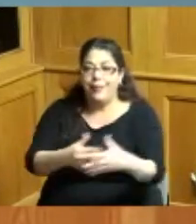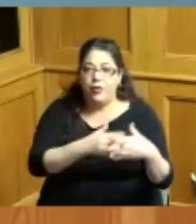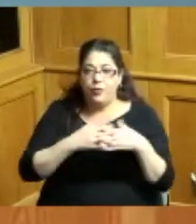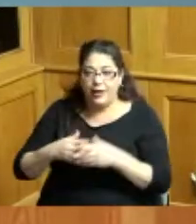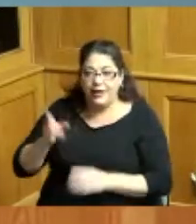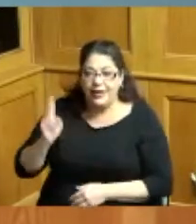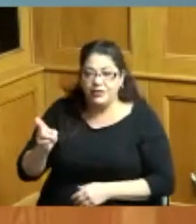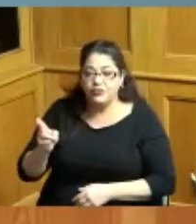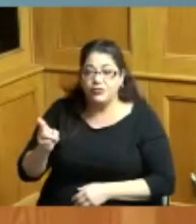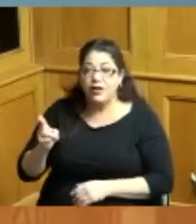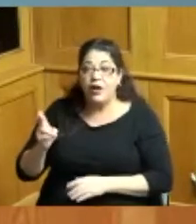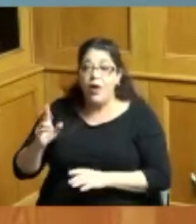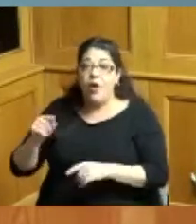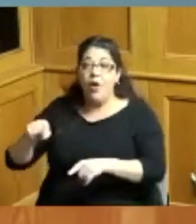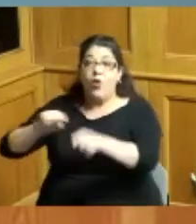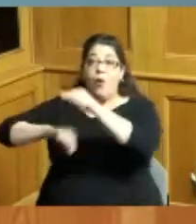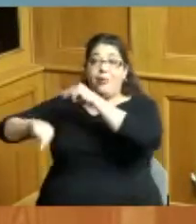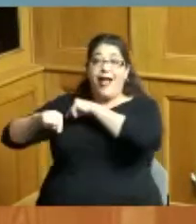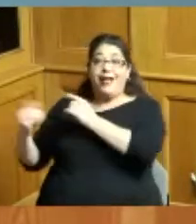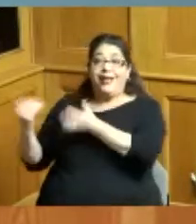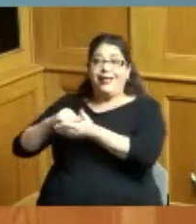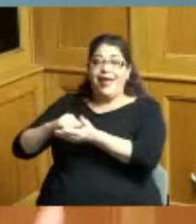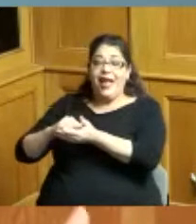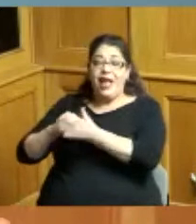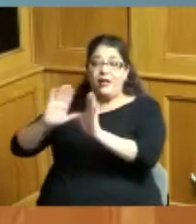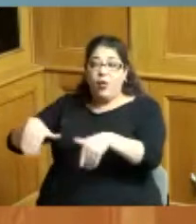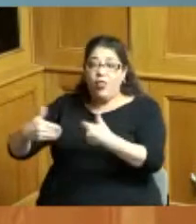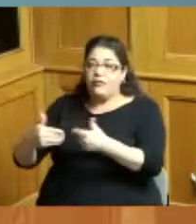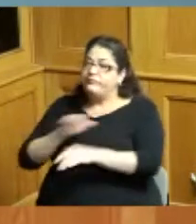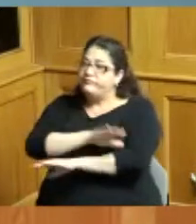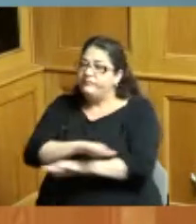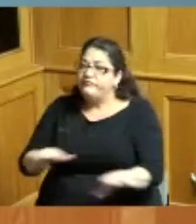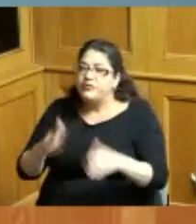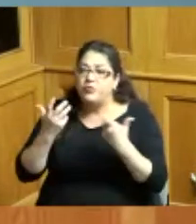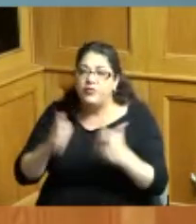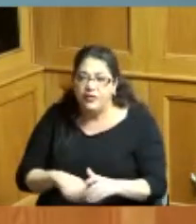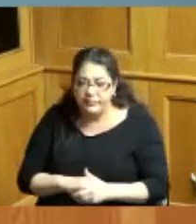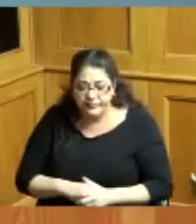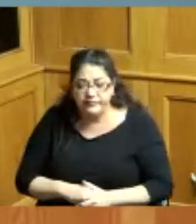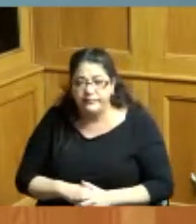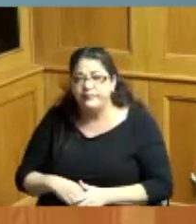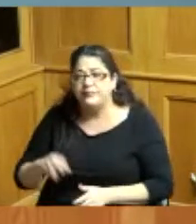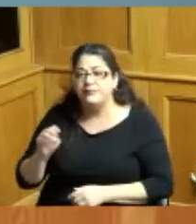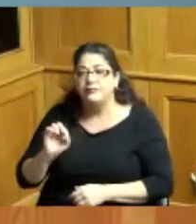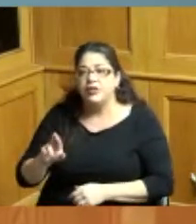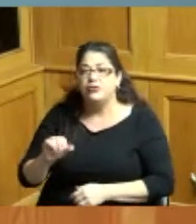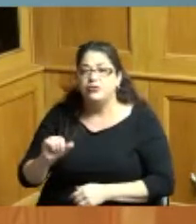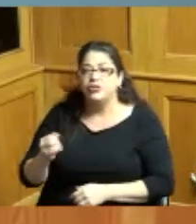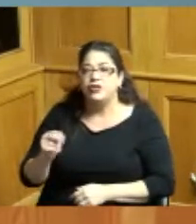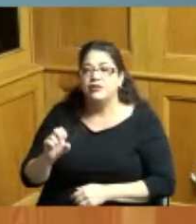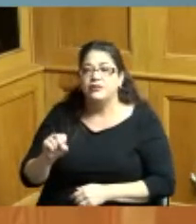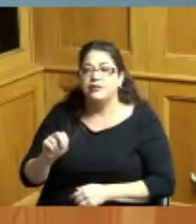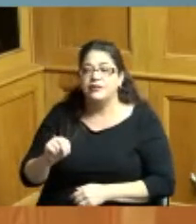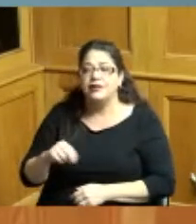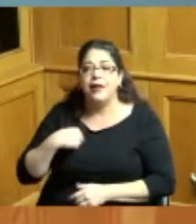so as we move forward and we grow we will as Mayor Johnson has said accept each other for who we are